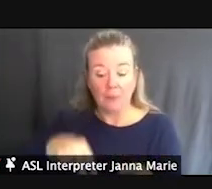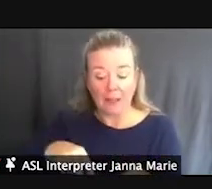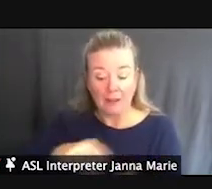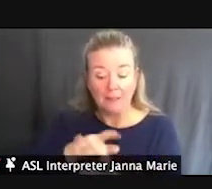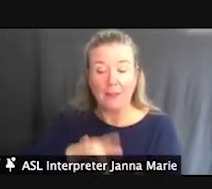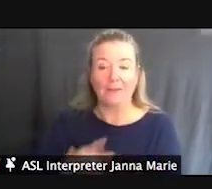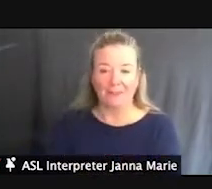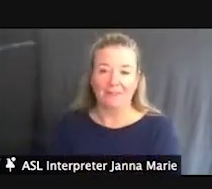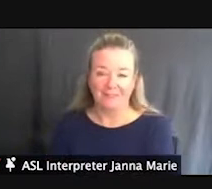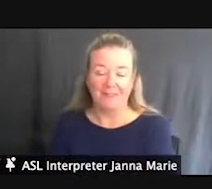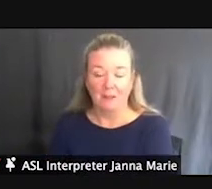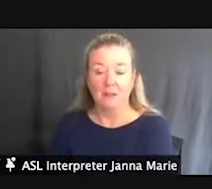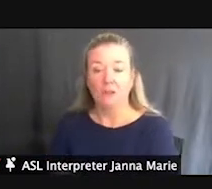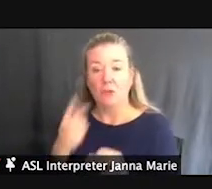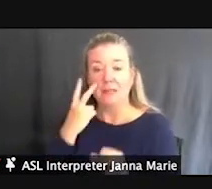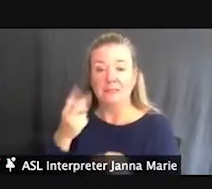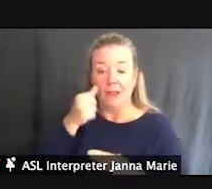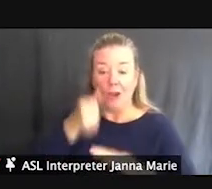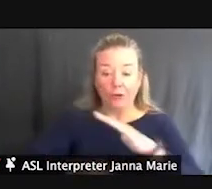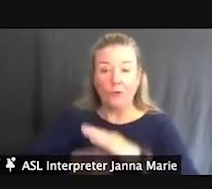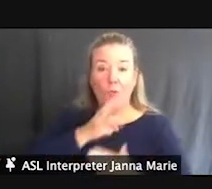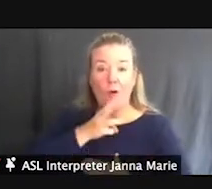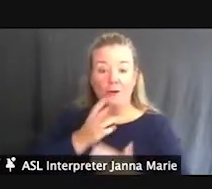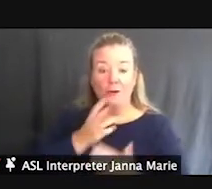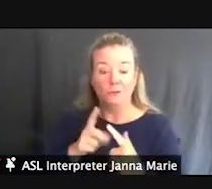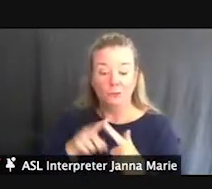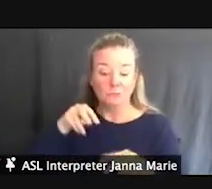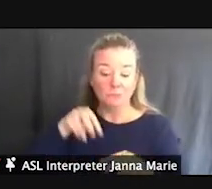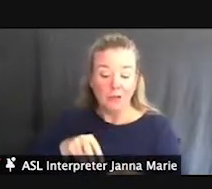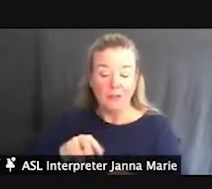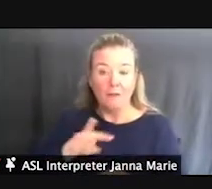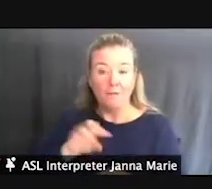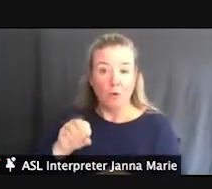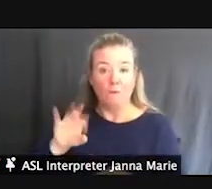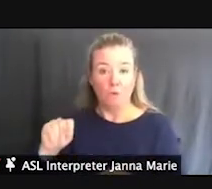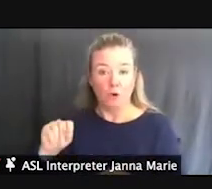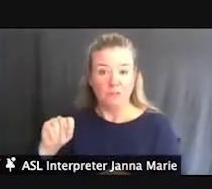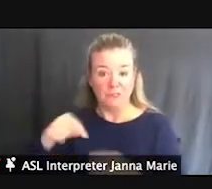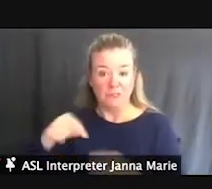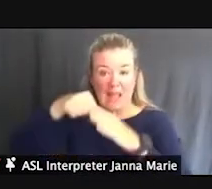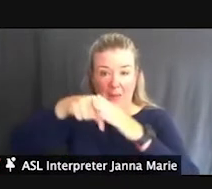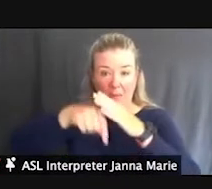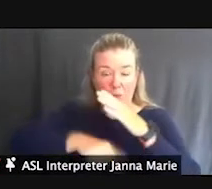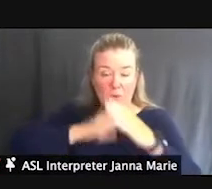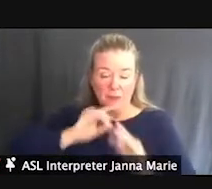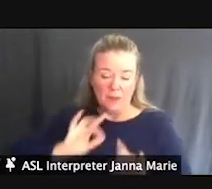to see down under the water, through, down into that 40-foot depth of really pristine water. It's a really cool place to go.